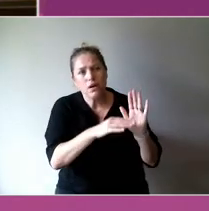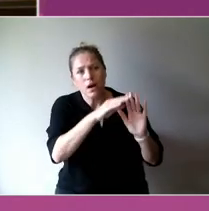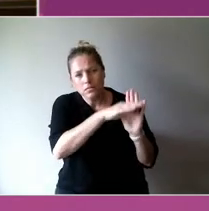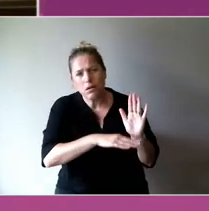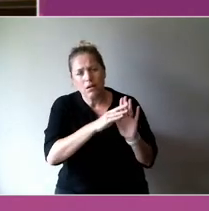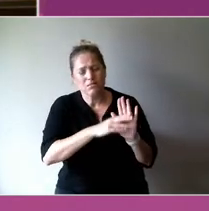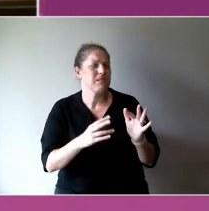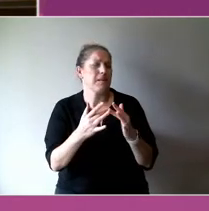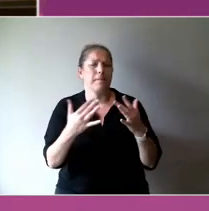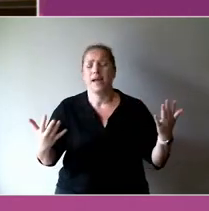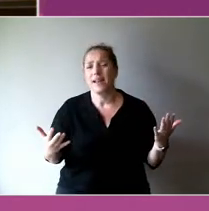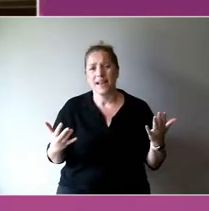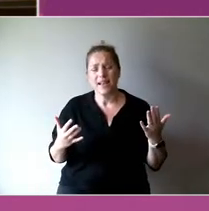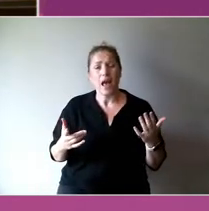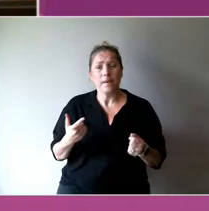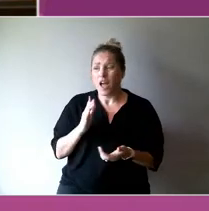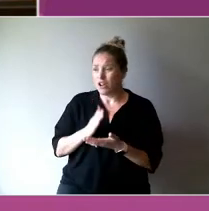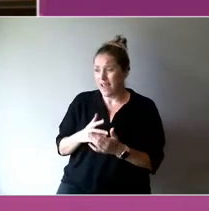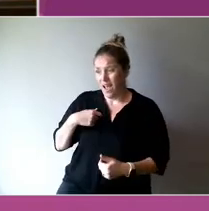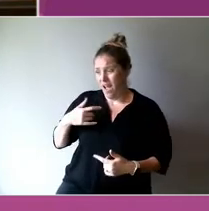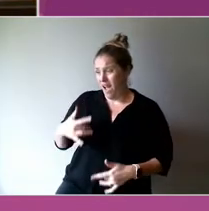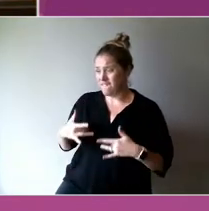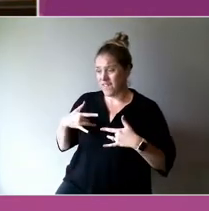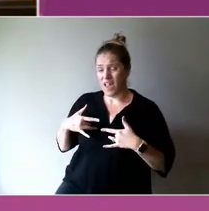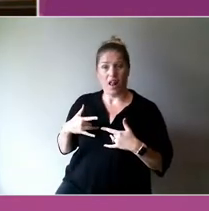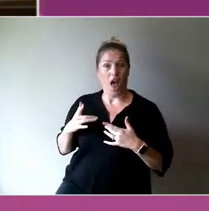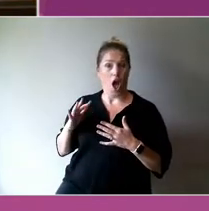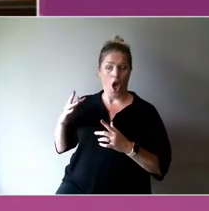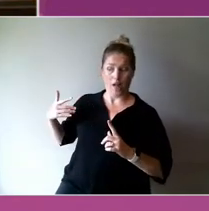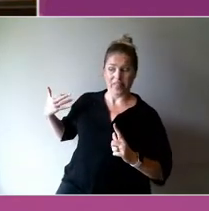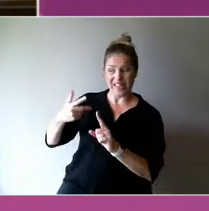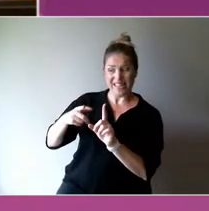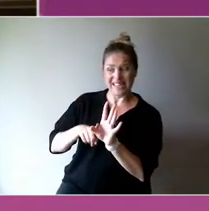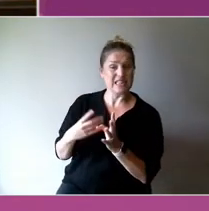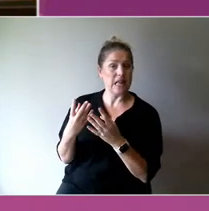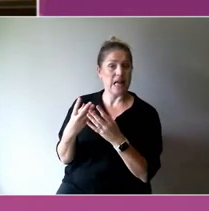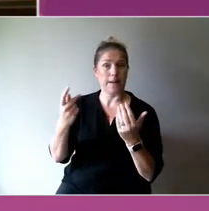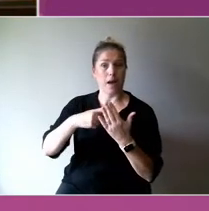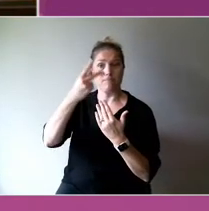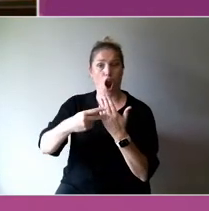And there's so many amazing programs that have been lost over the years that really do work.